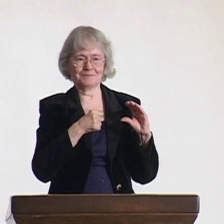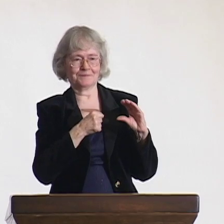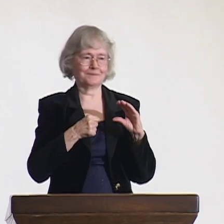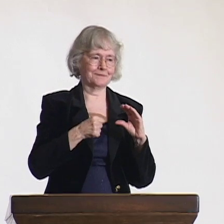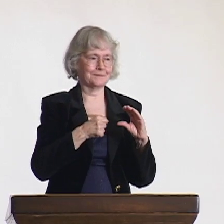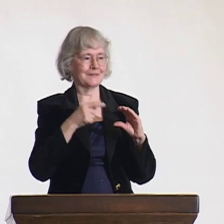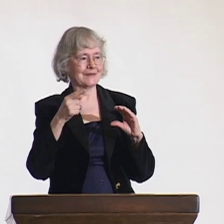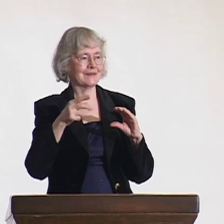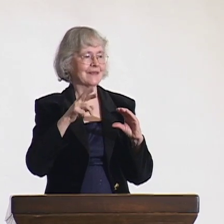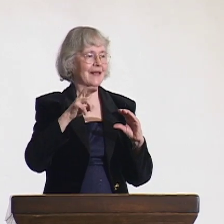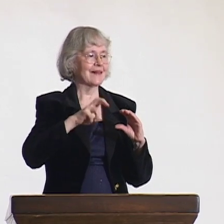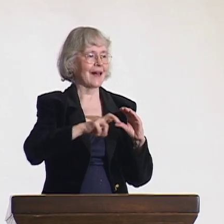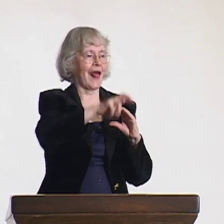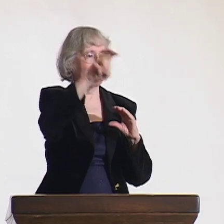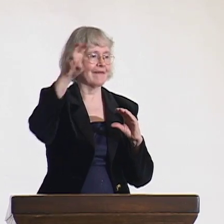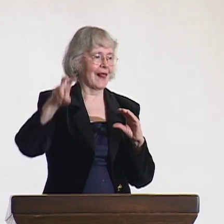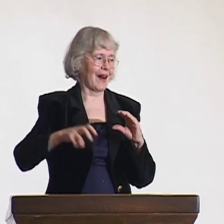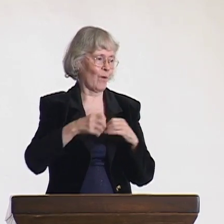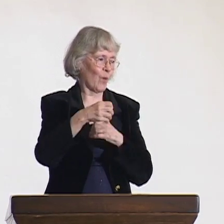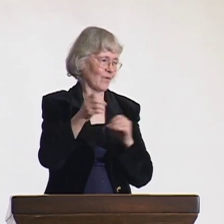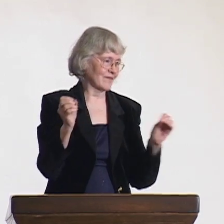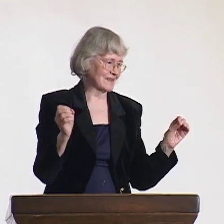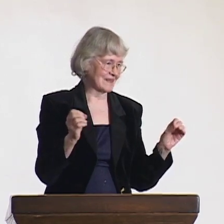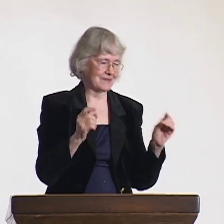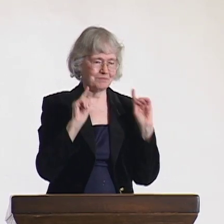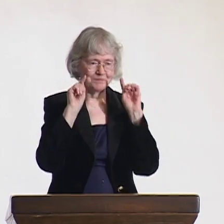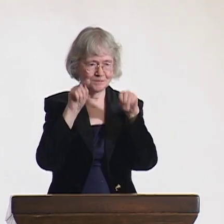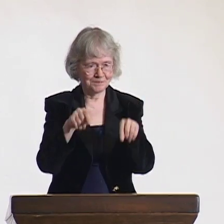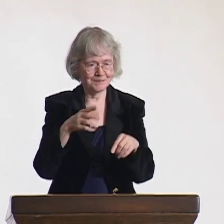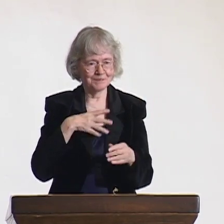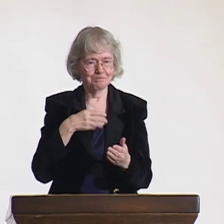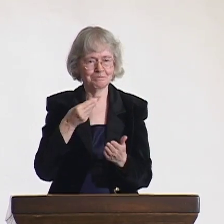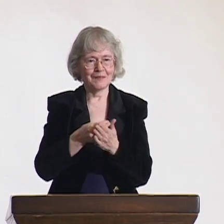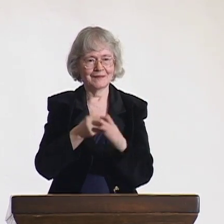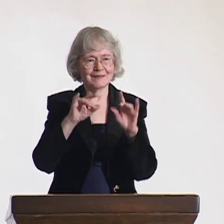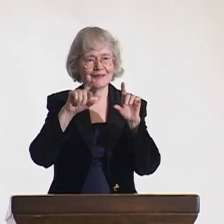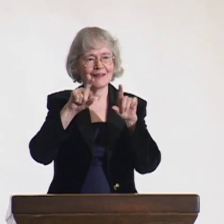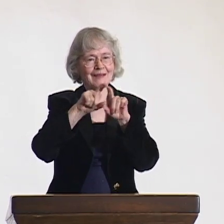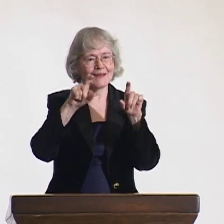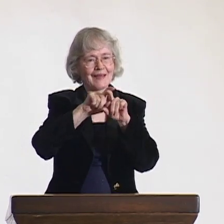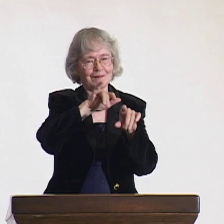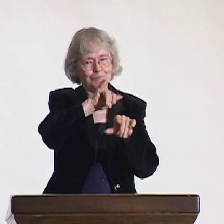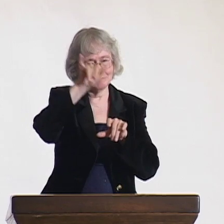enough money to travel to Thailand for the conference. He purchased his ticket...